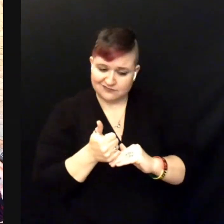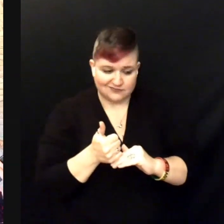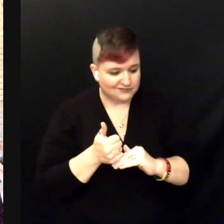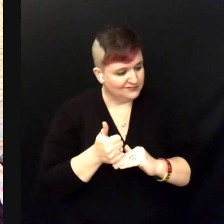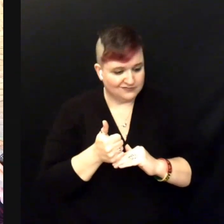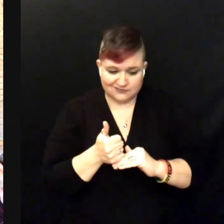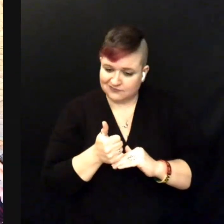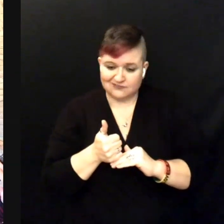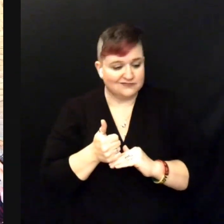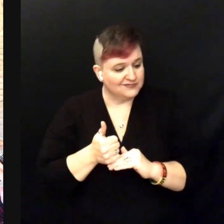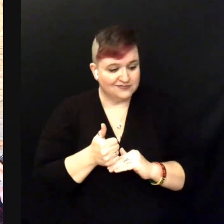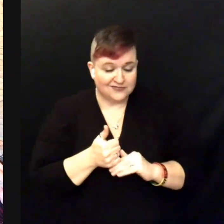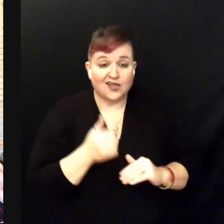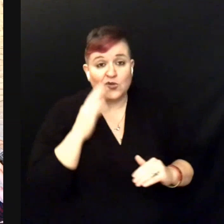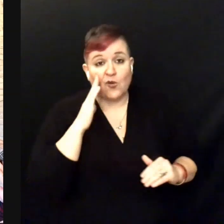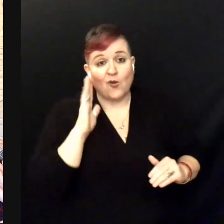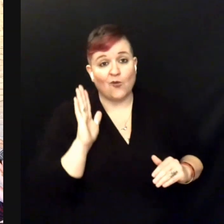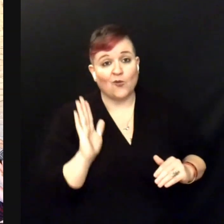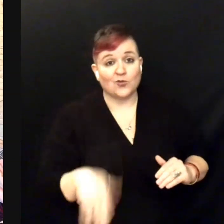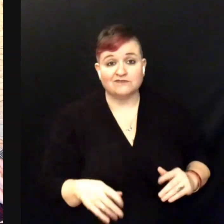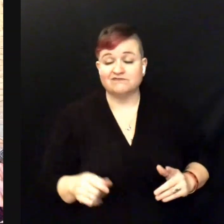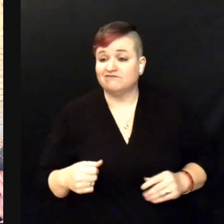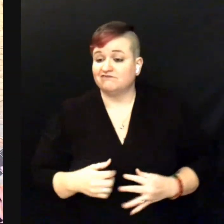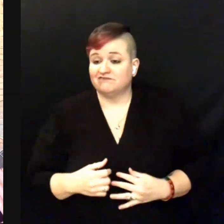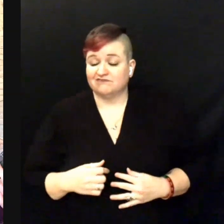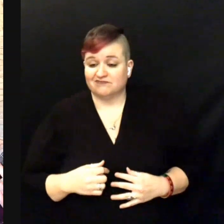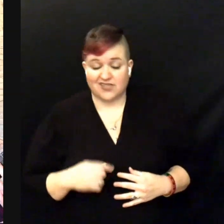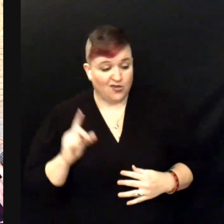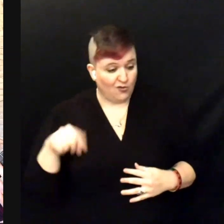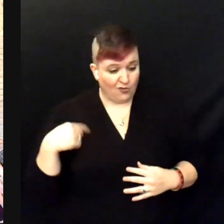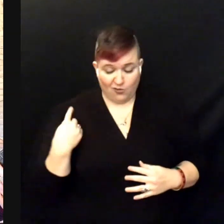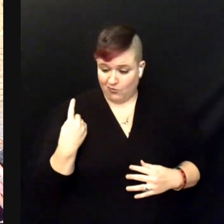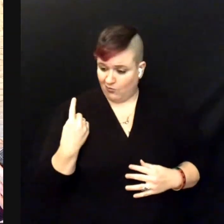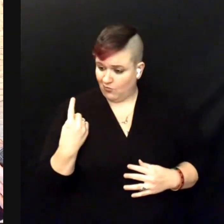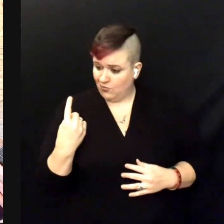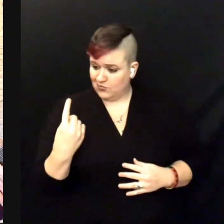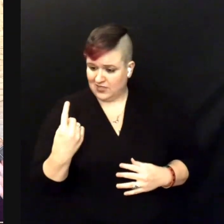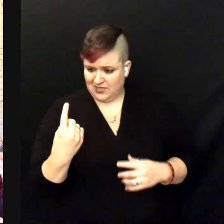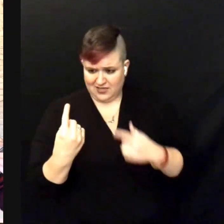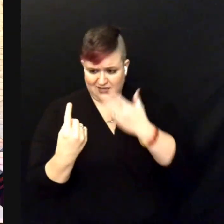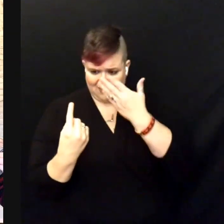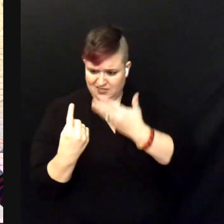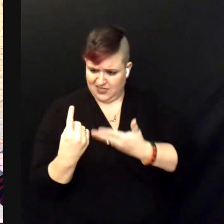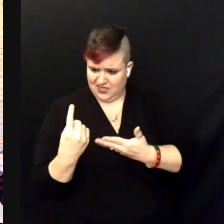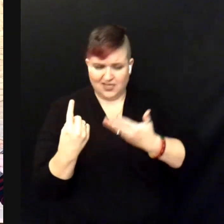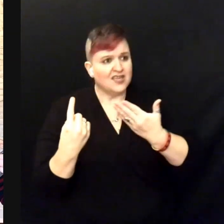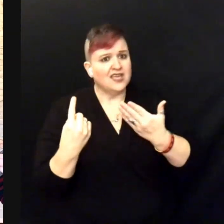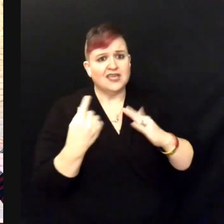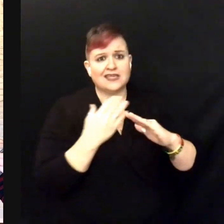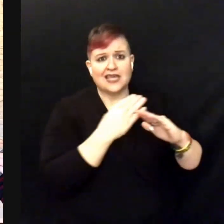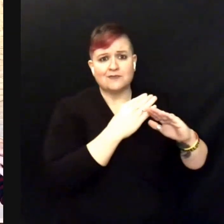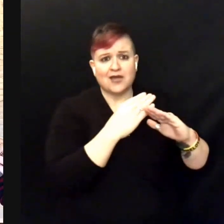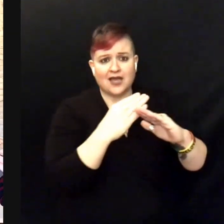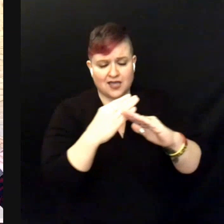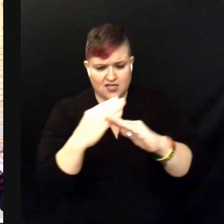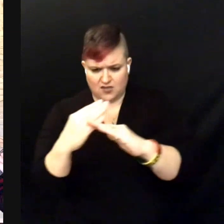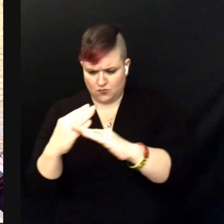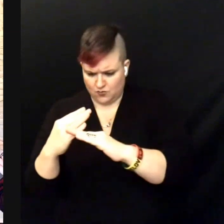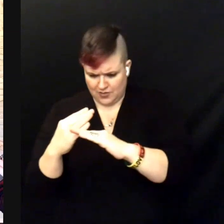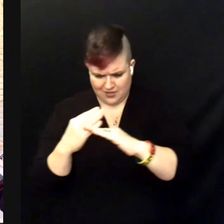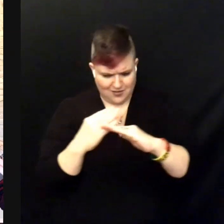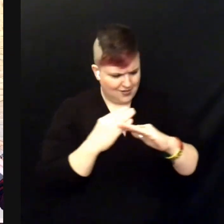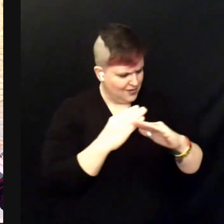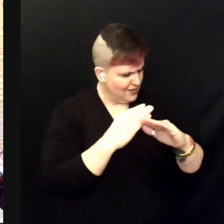'Cause I know the only thing in my way